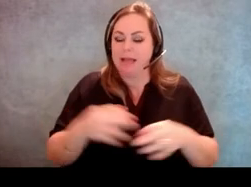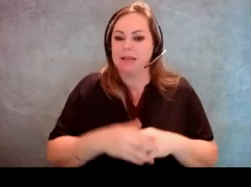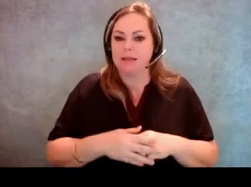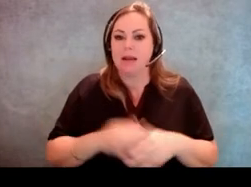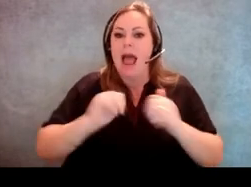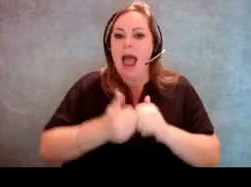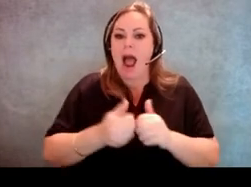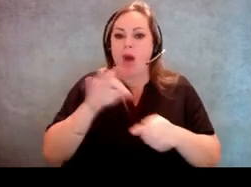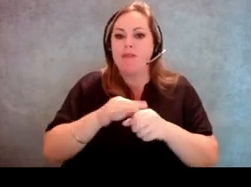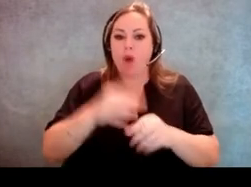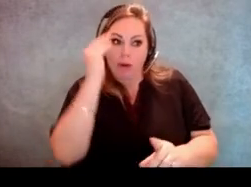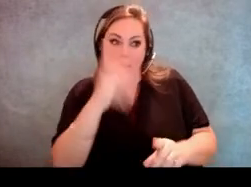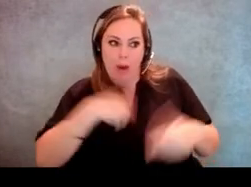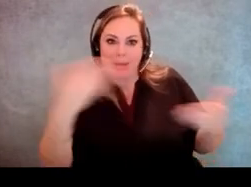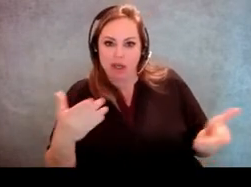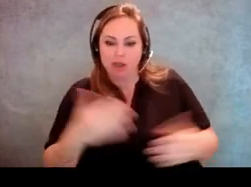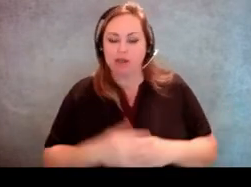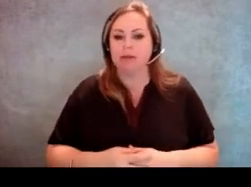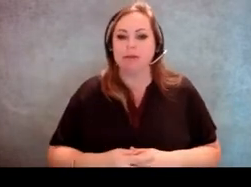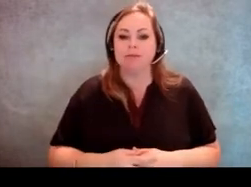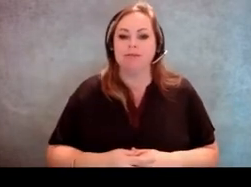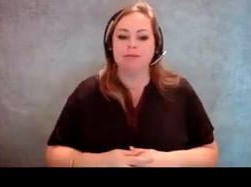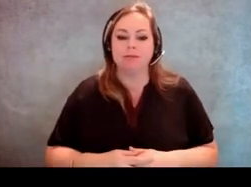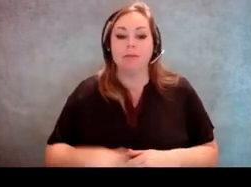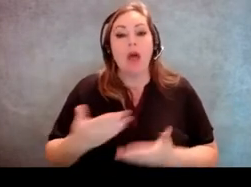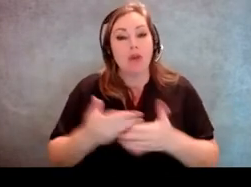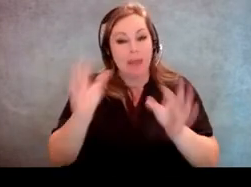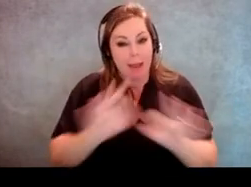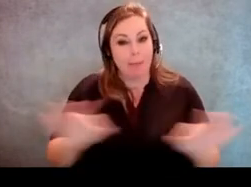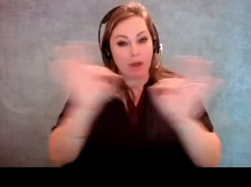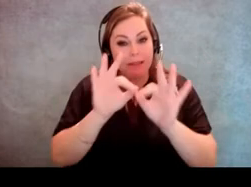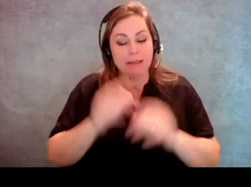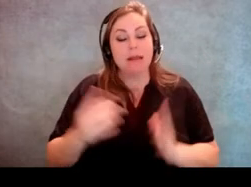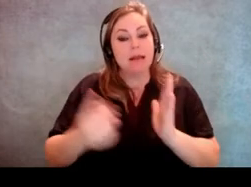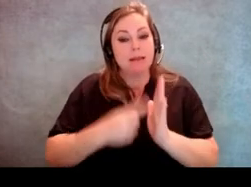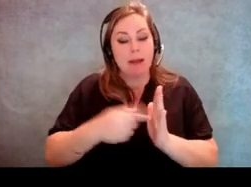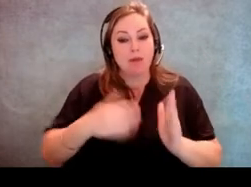The other thing that I think is important just to think about, sometimes we put signs up outside,